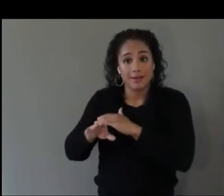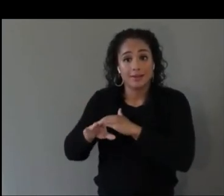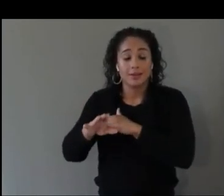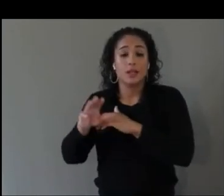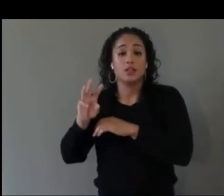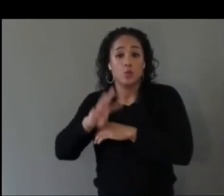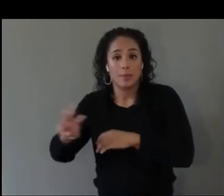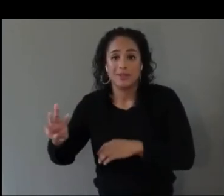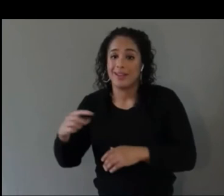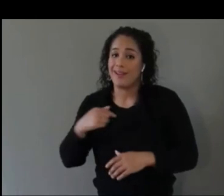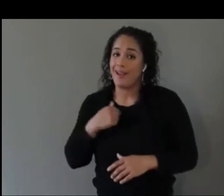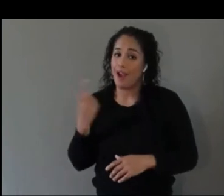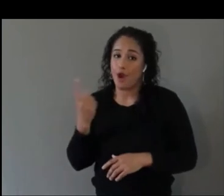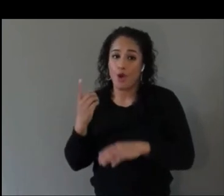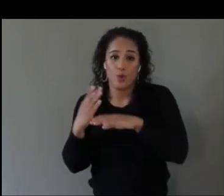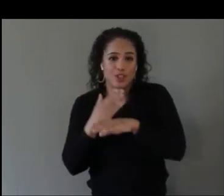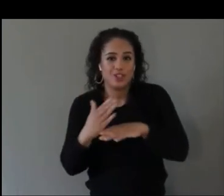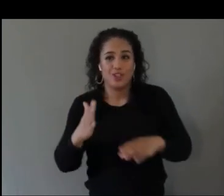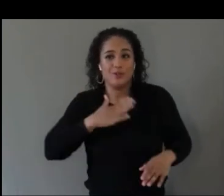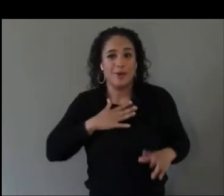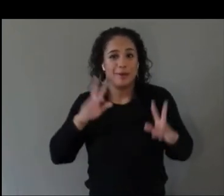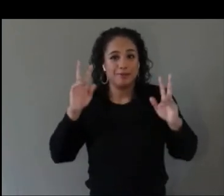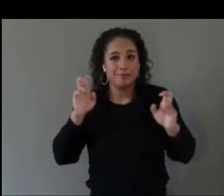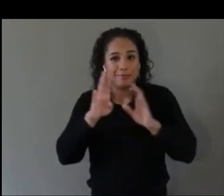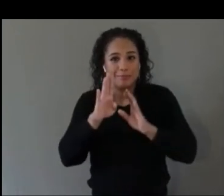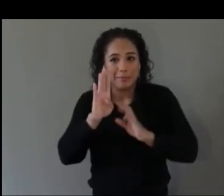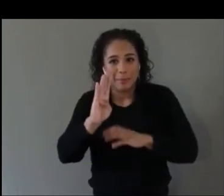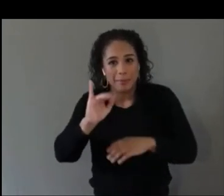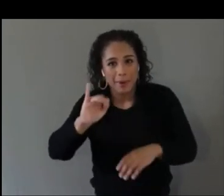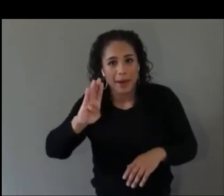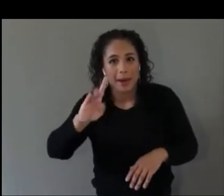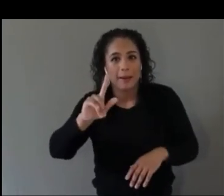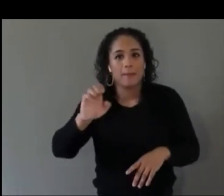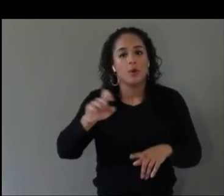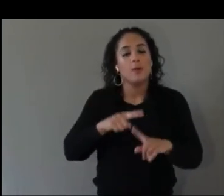I would be interested to hear what Mari and Roland use as well.